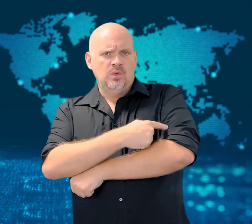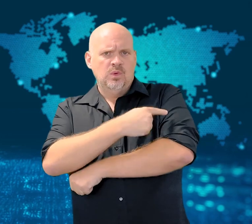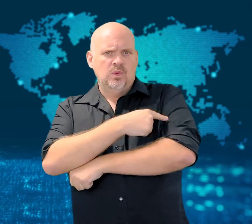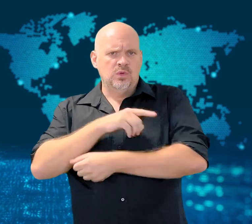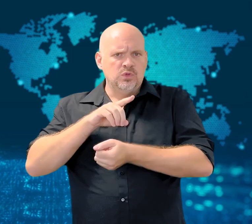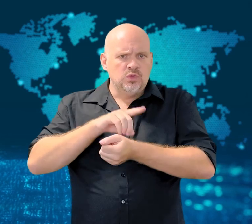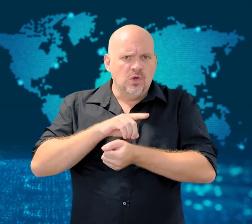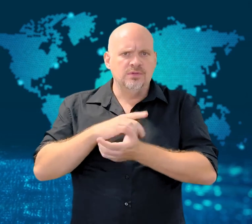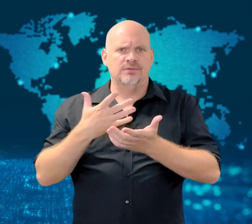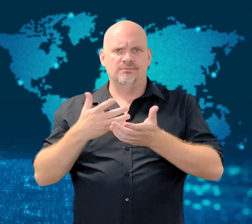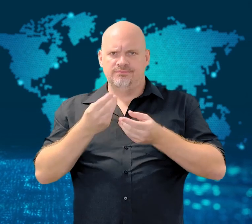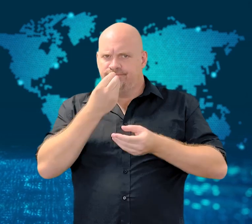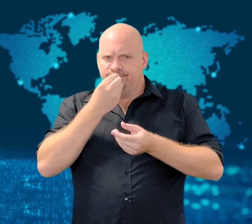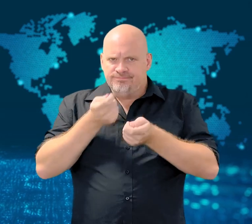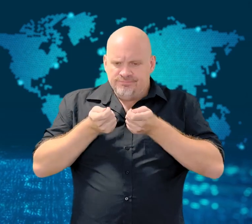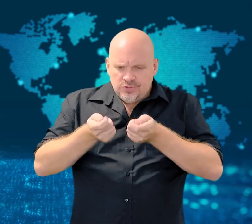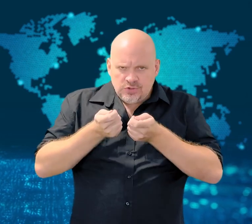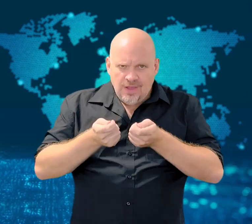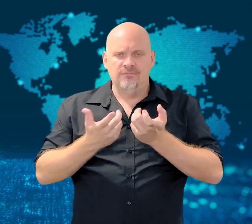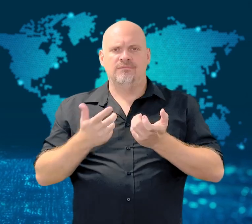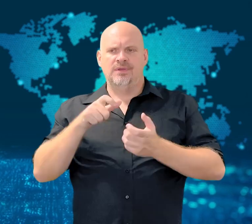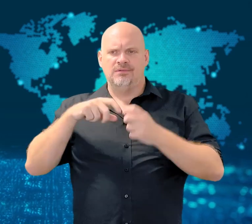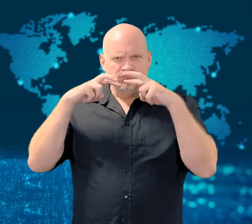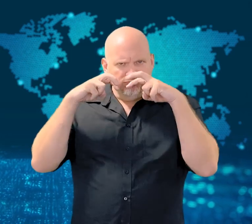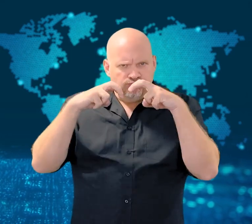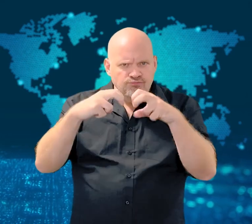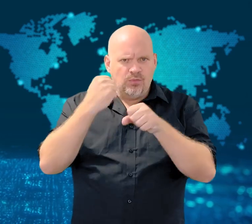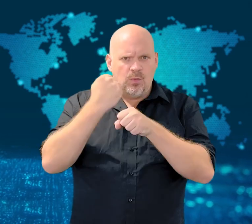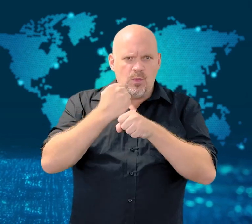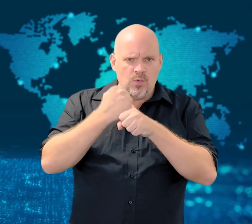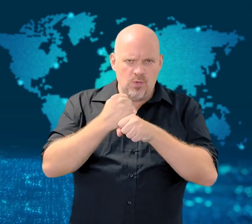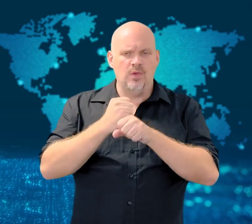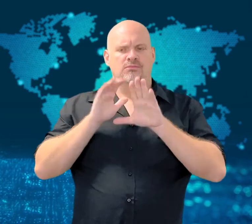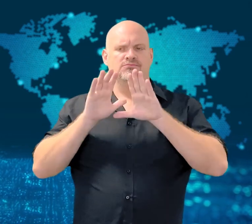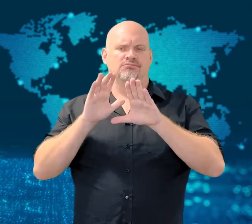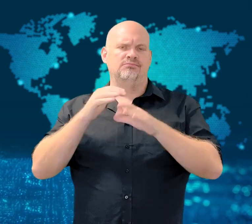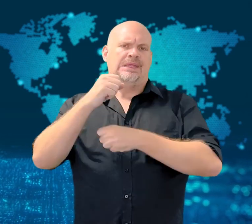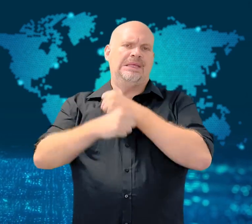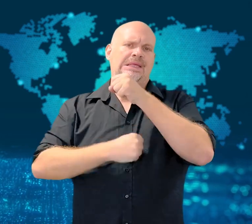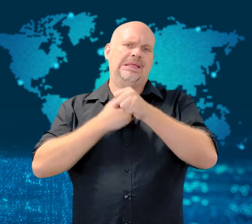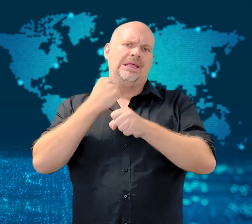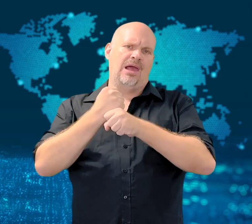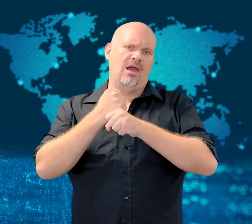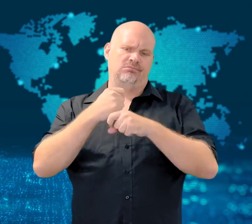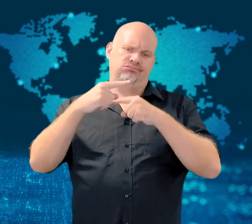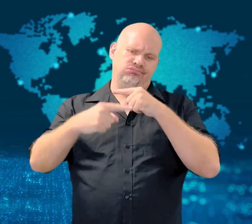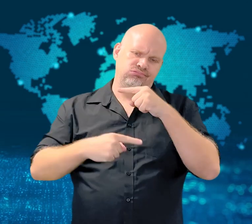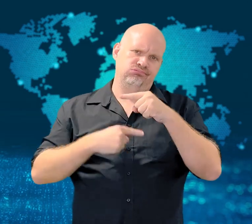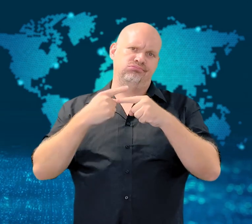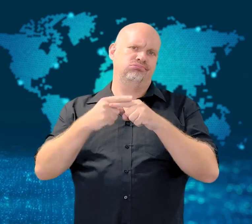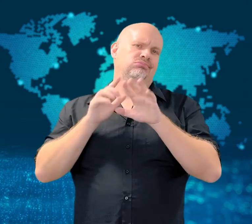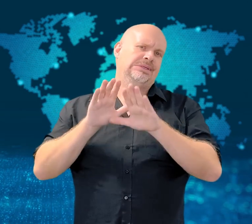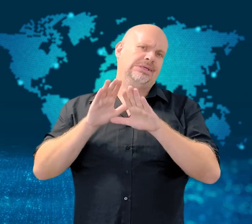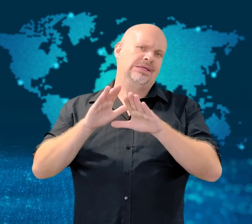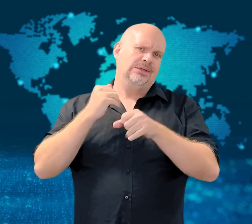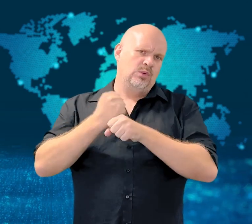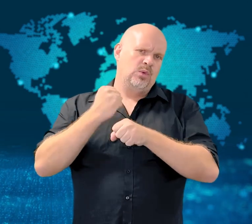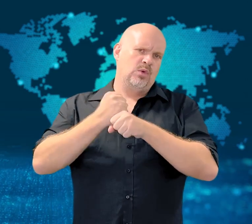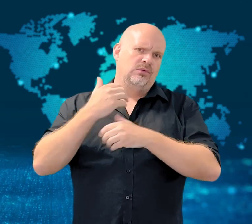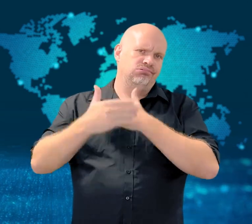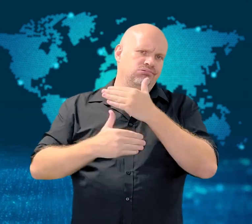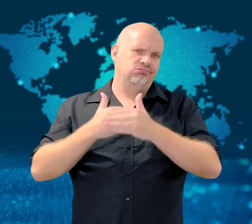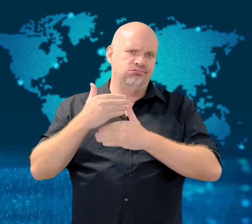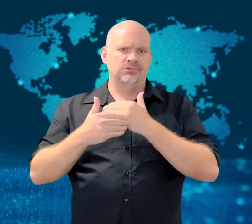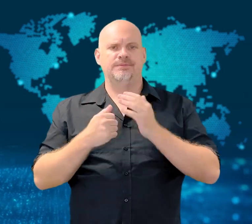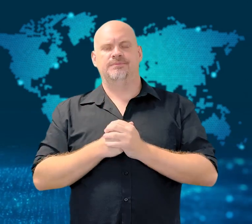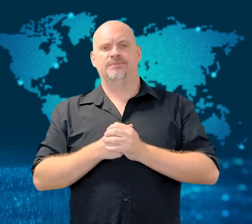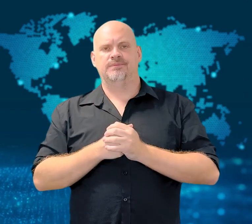Women who live there in winter are most likely to be the targets of